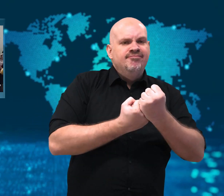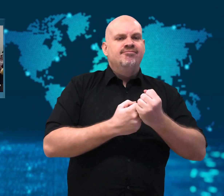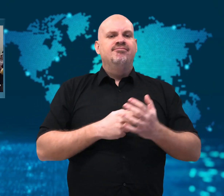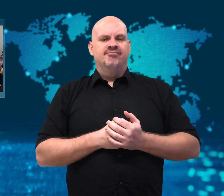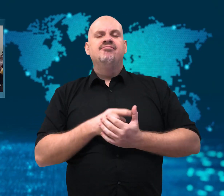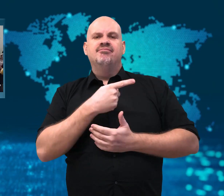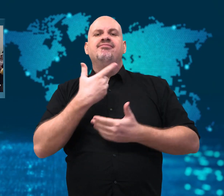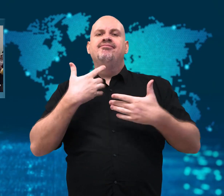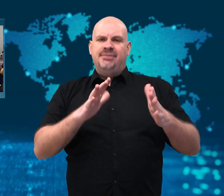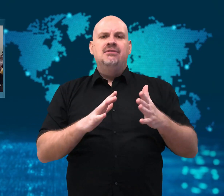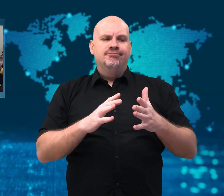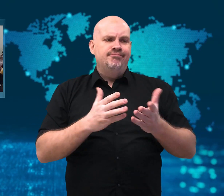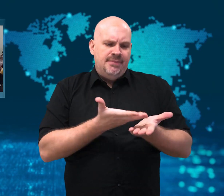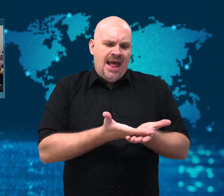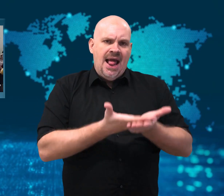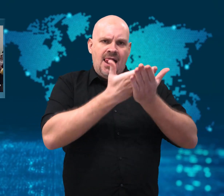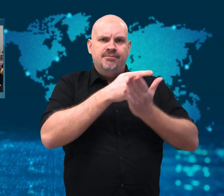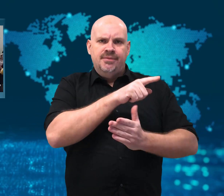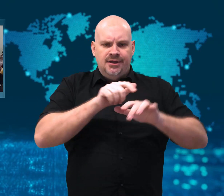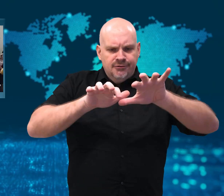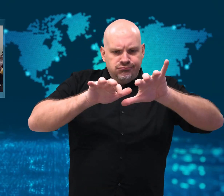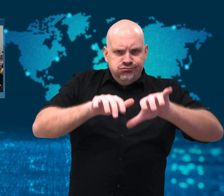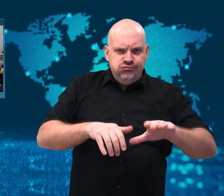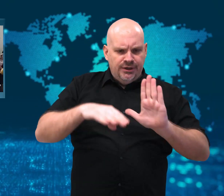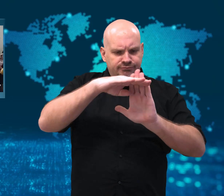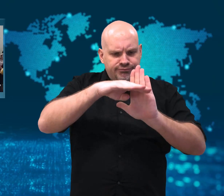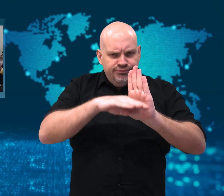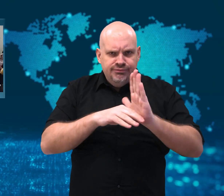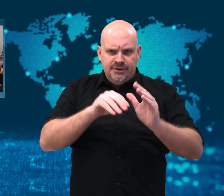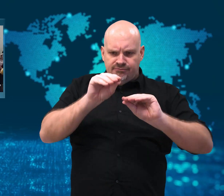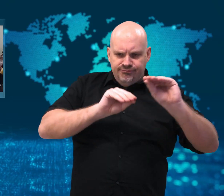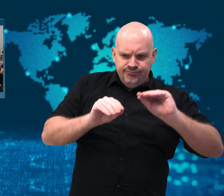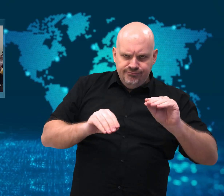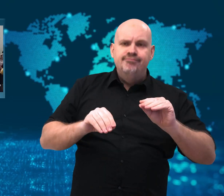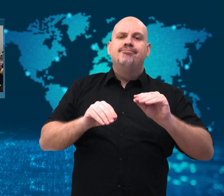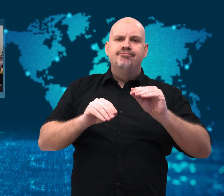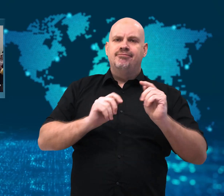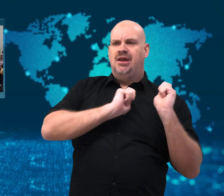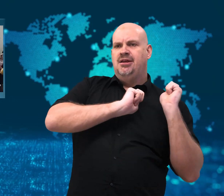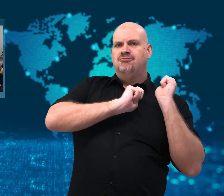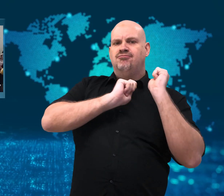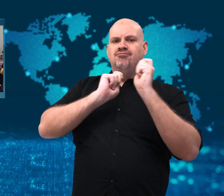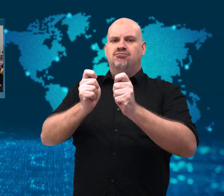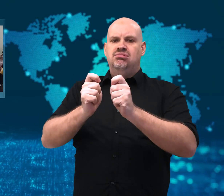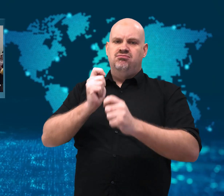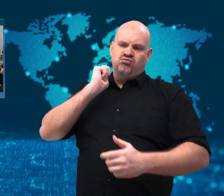They believe she is the victim of a “witch hunt.”